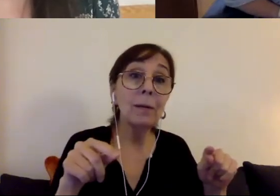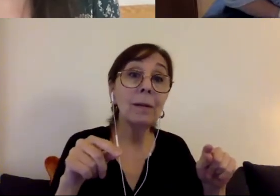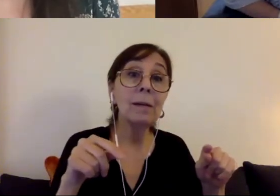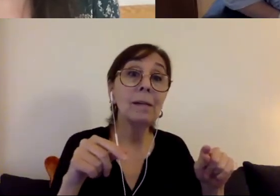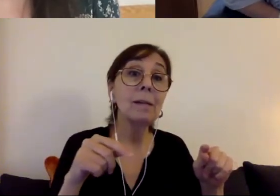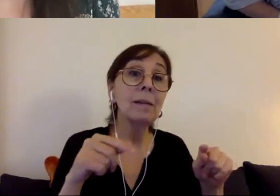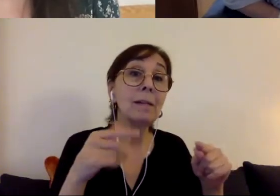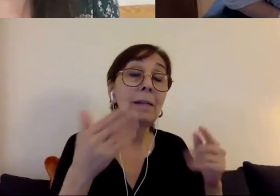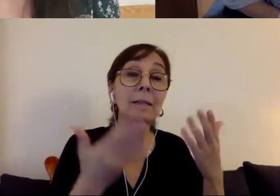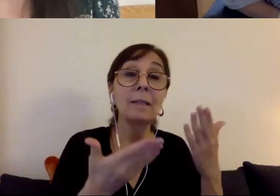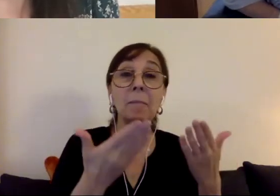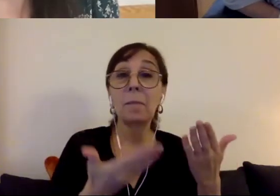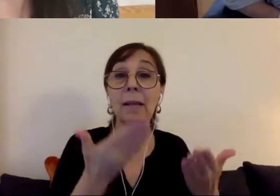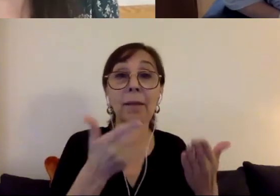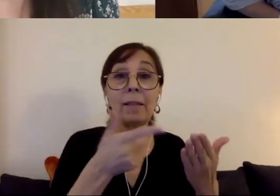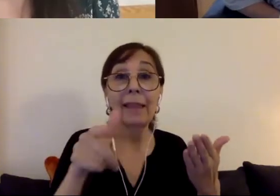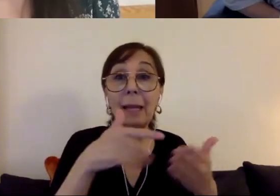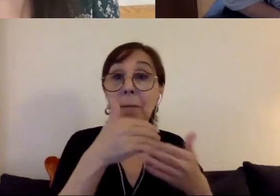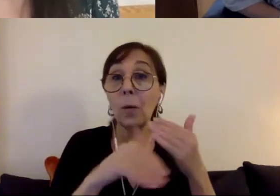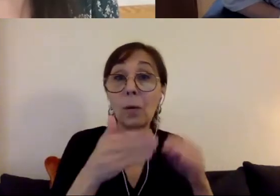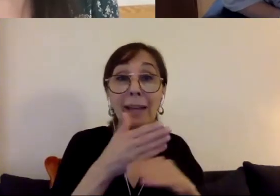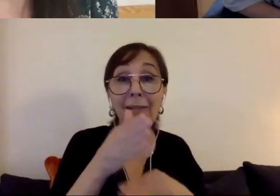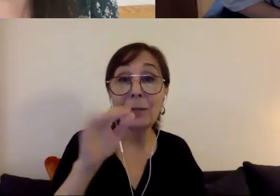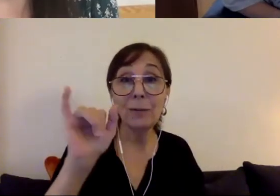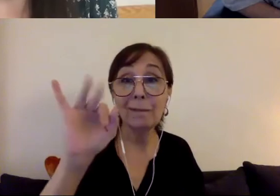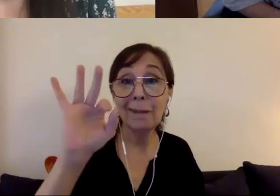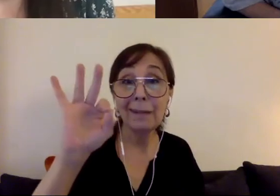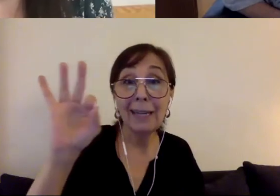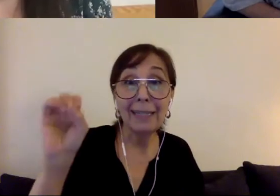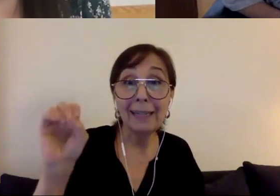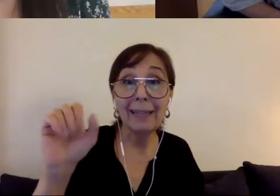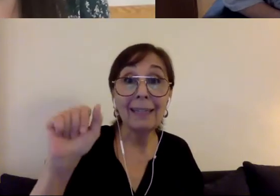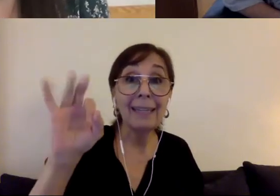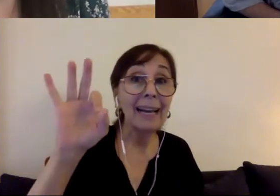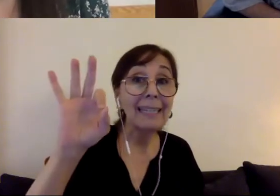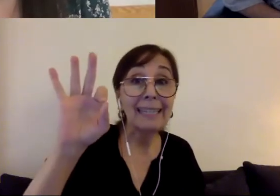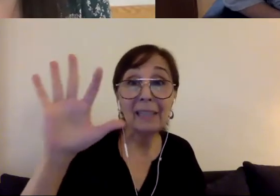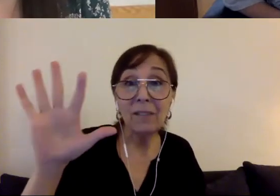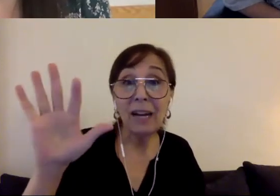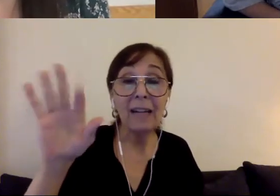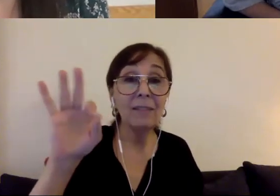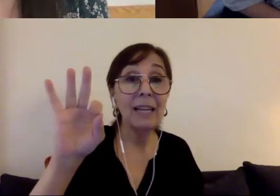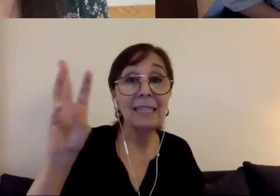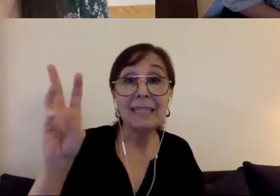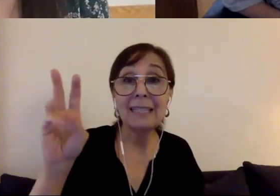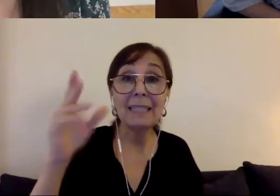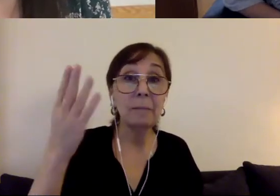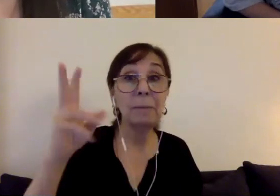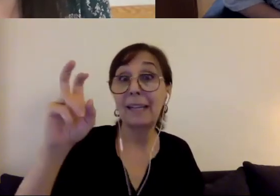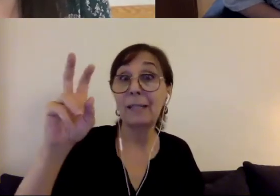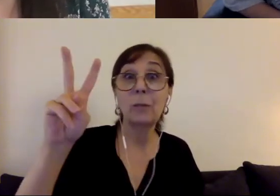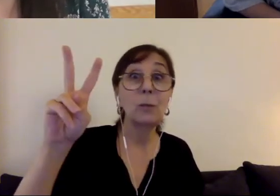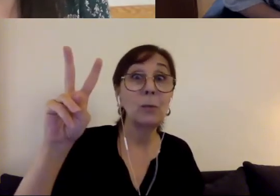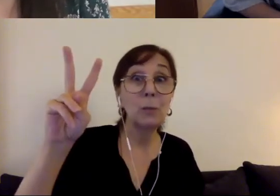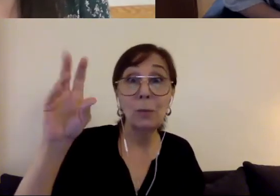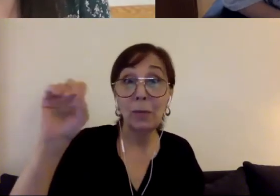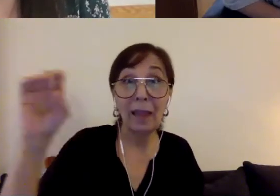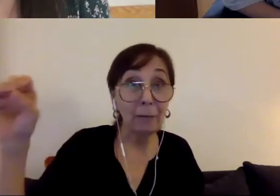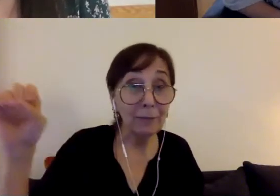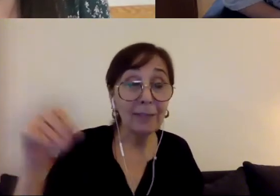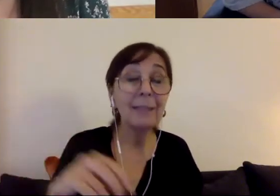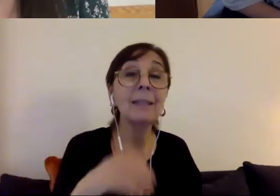born after 1990, 95', 96' 2000, many of them don't even know what the